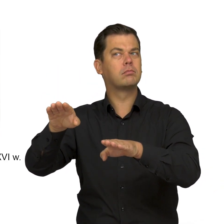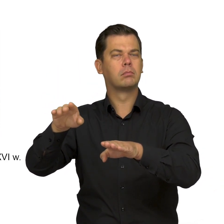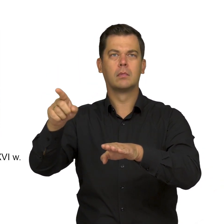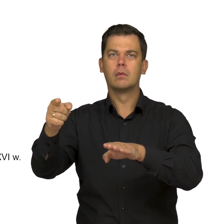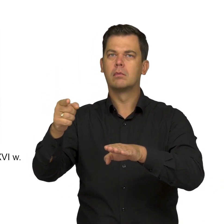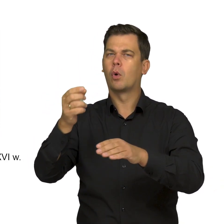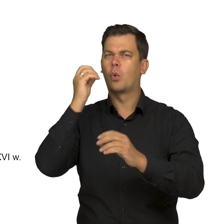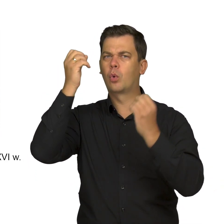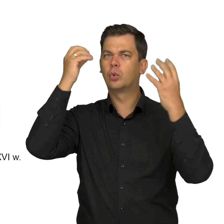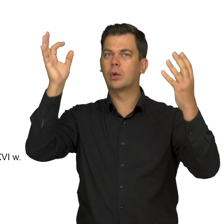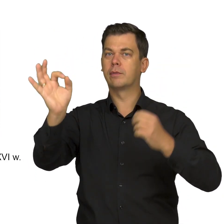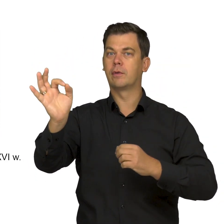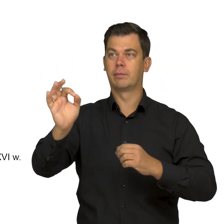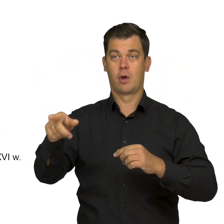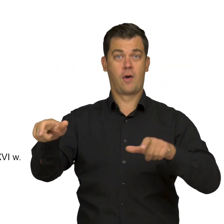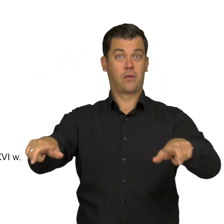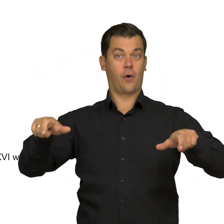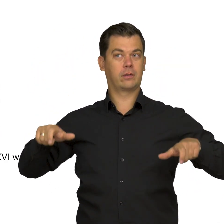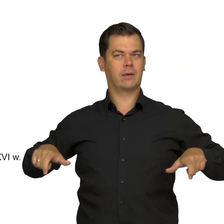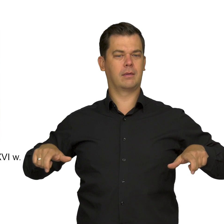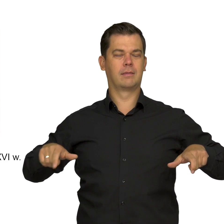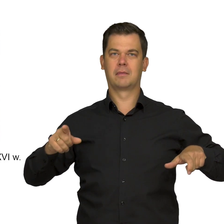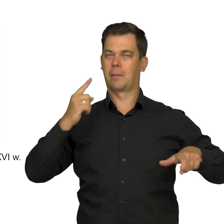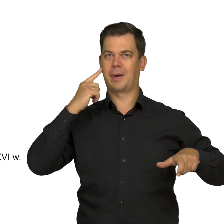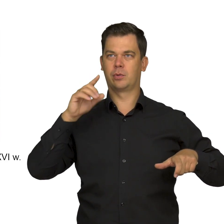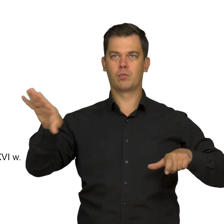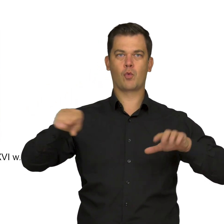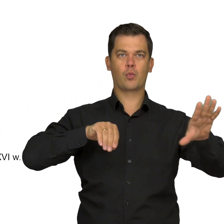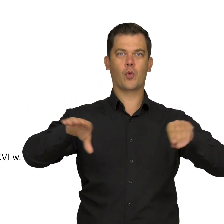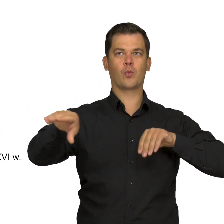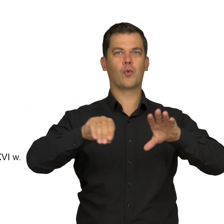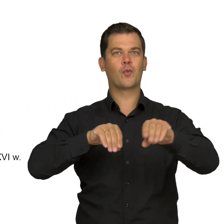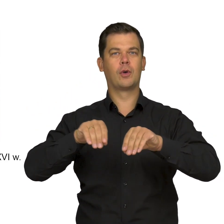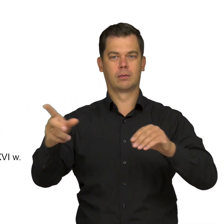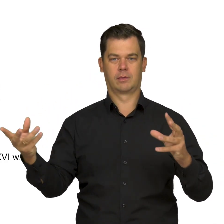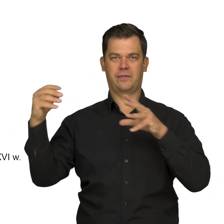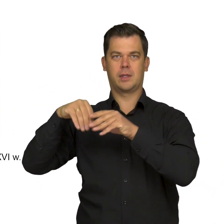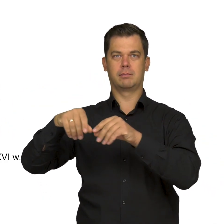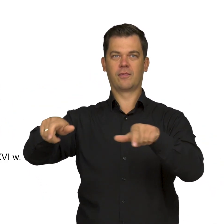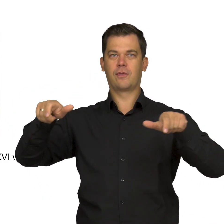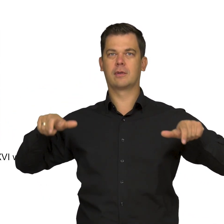Thus, the entire armchair would form